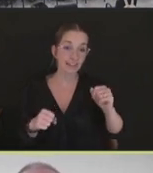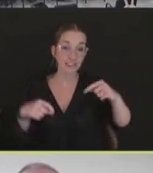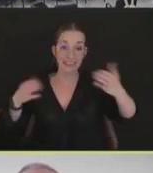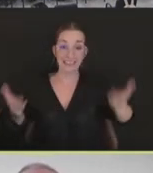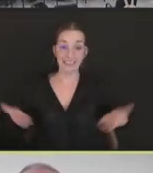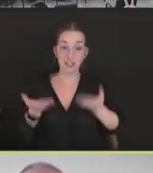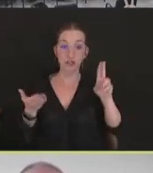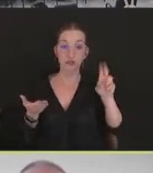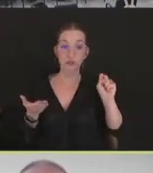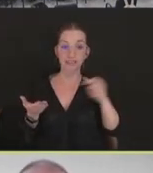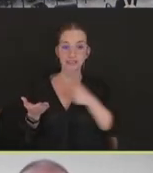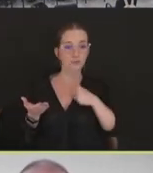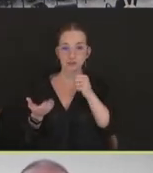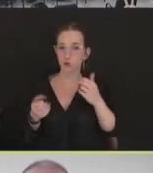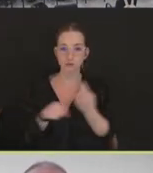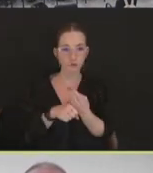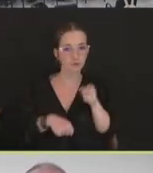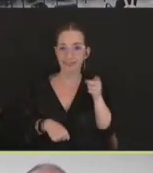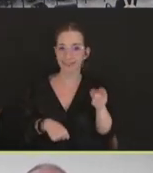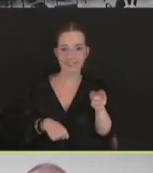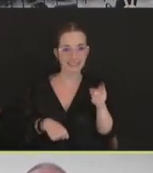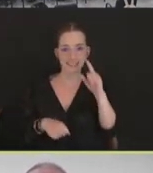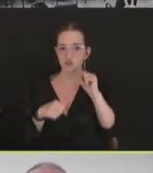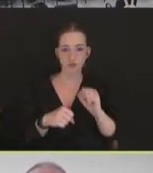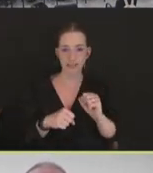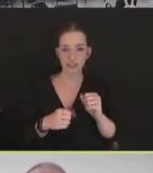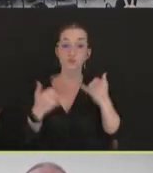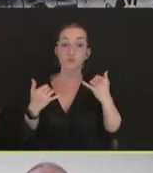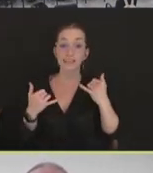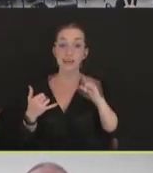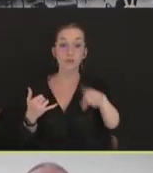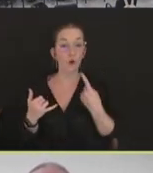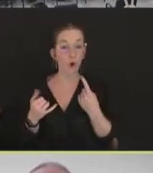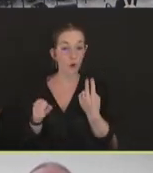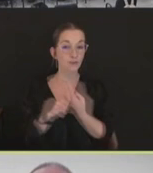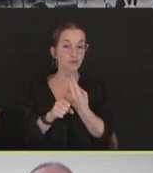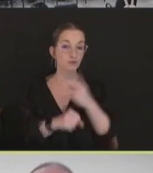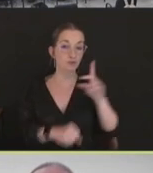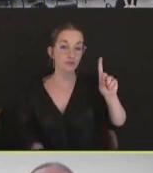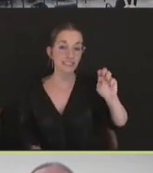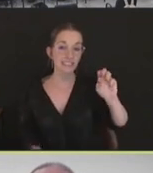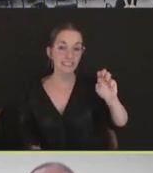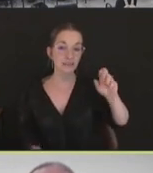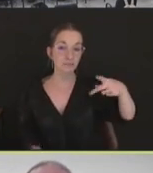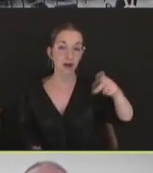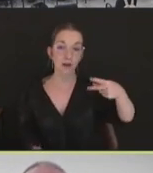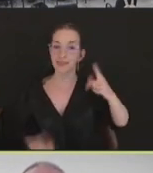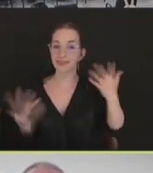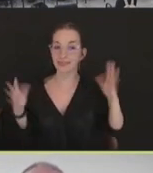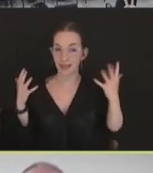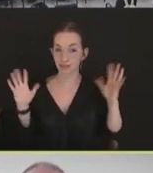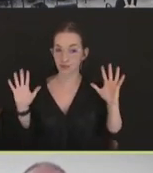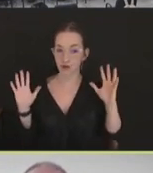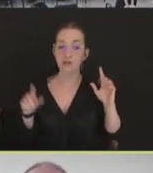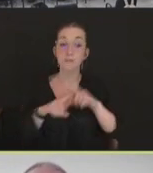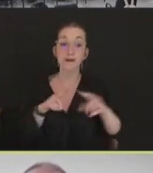we are only depopulating. But if we were authorized by APHIS and the veterinary